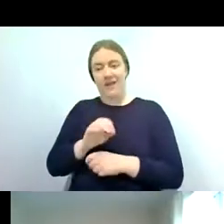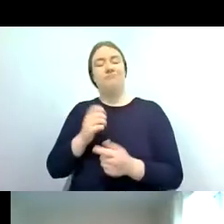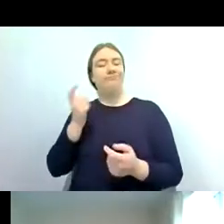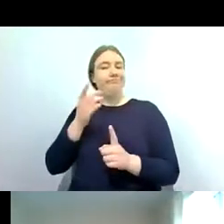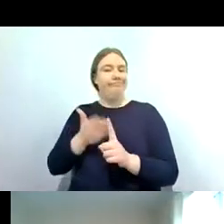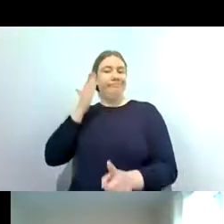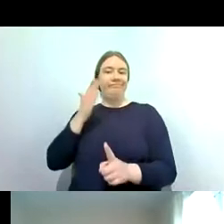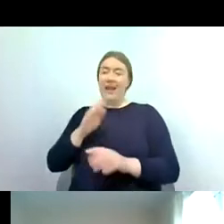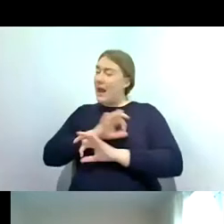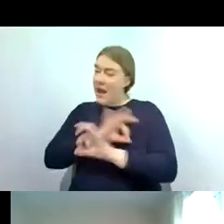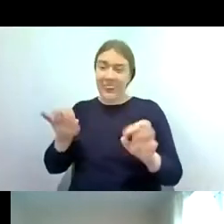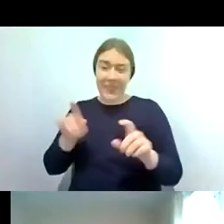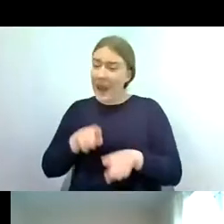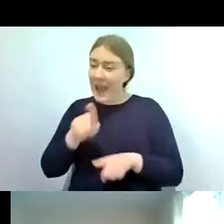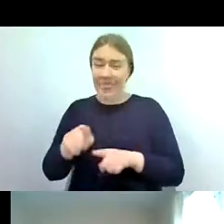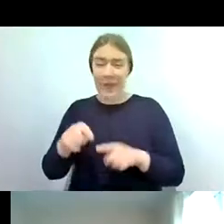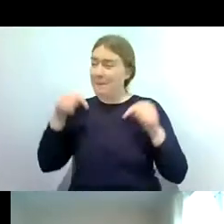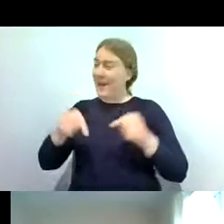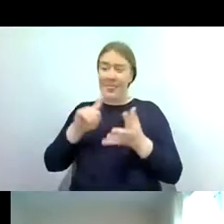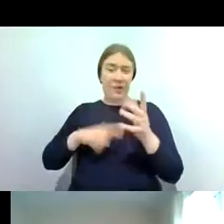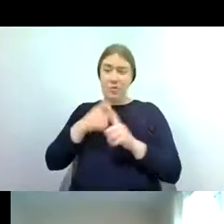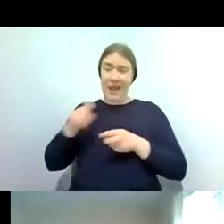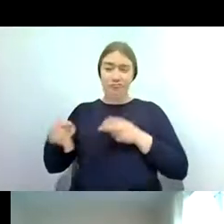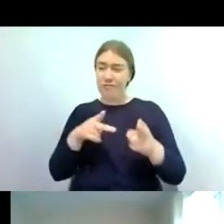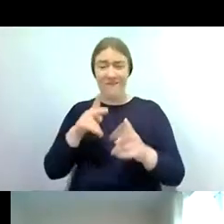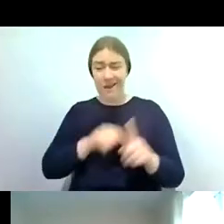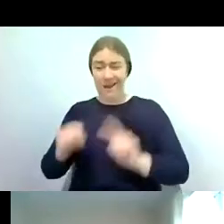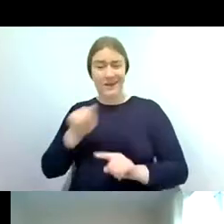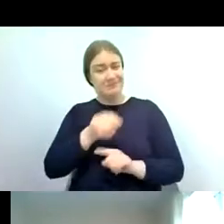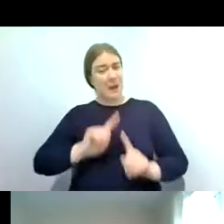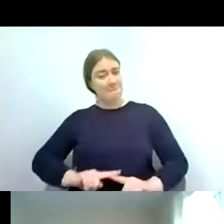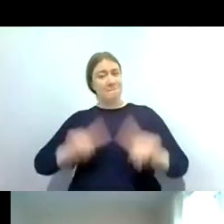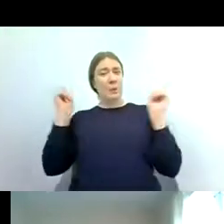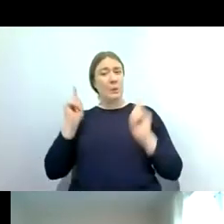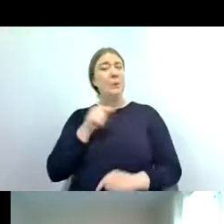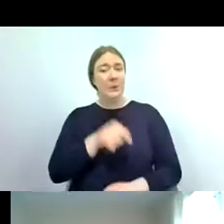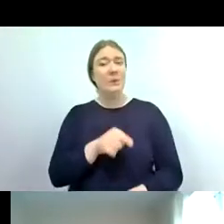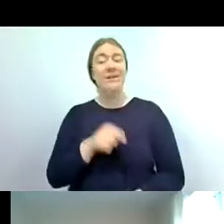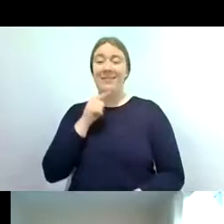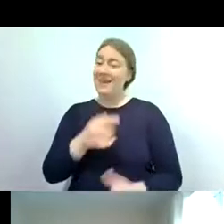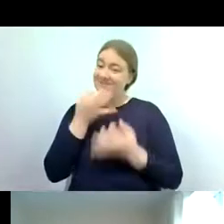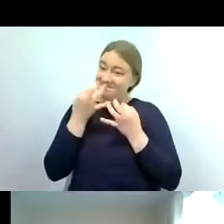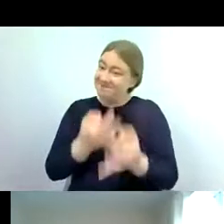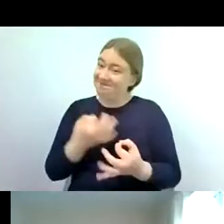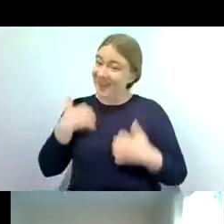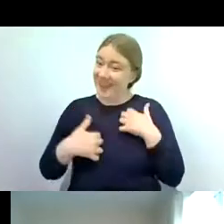nothing else like them in our uk rivers and they are a fascinating group and we could probably talk